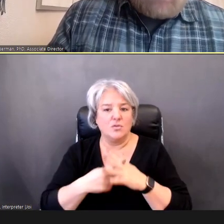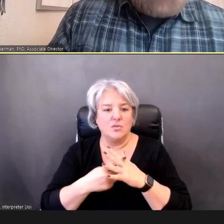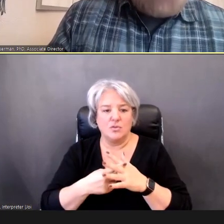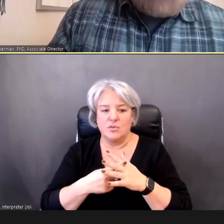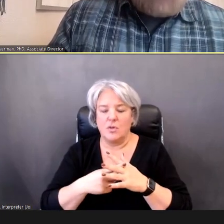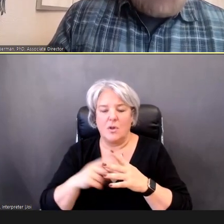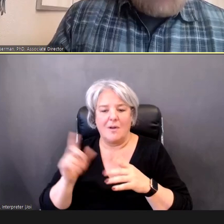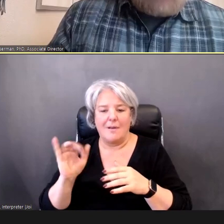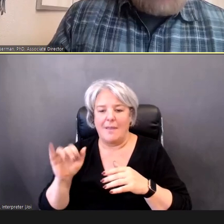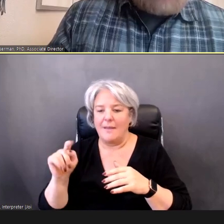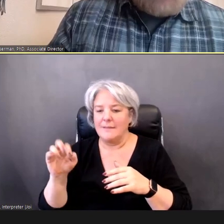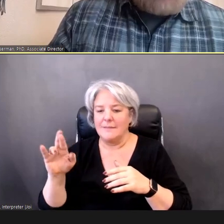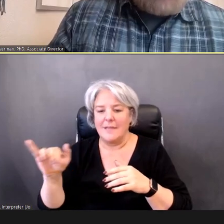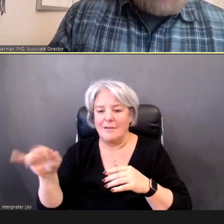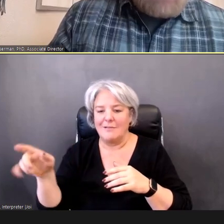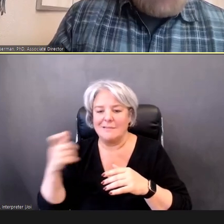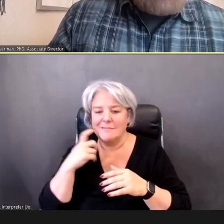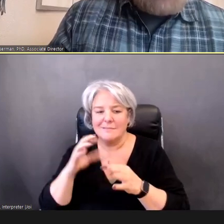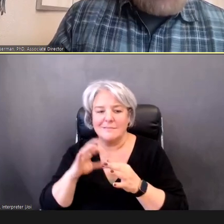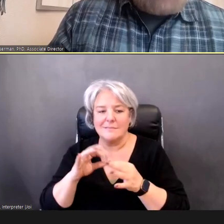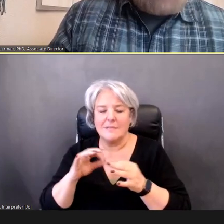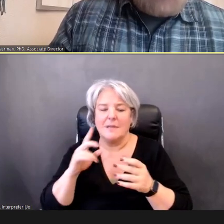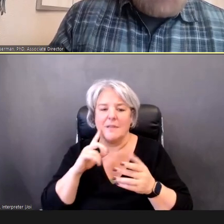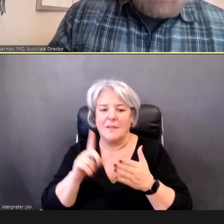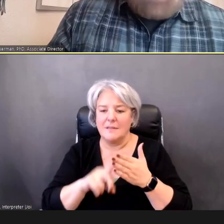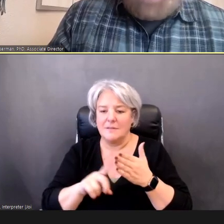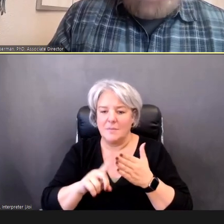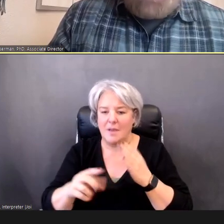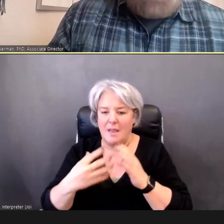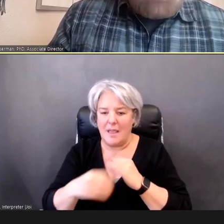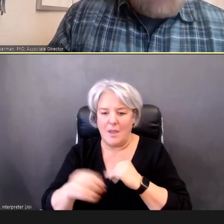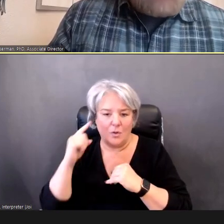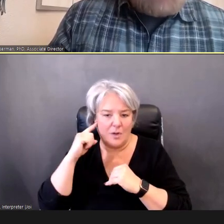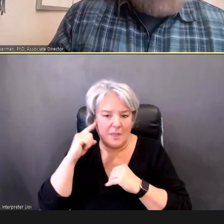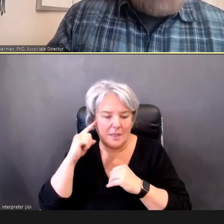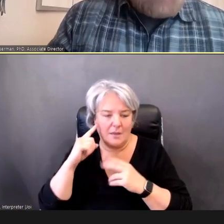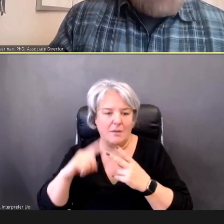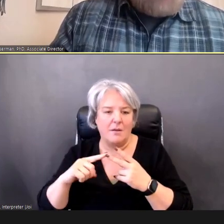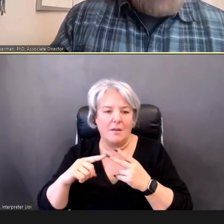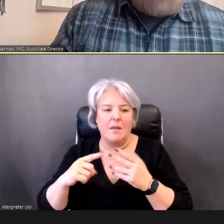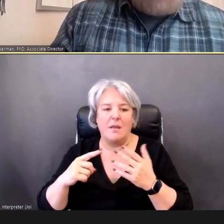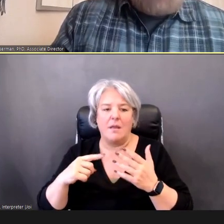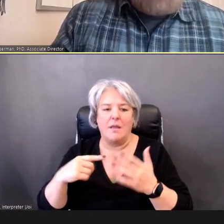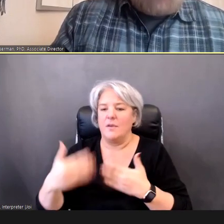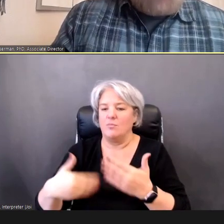outer ear and then progress from there.